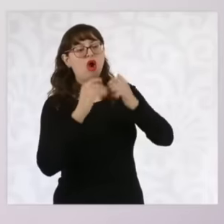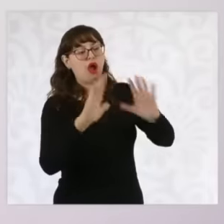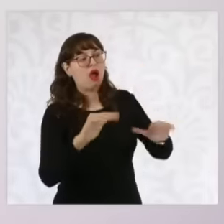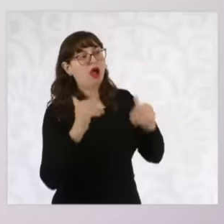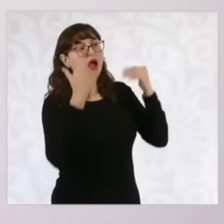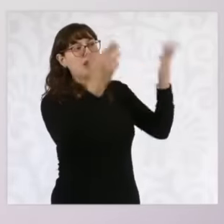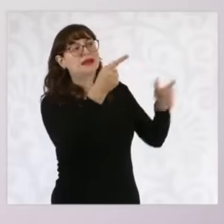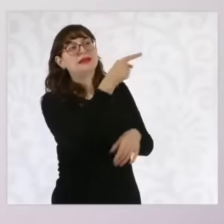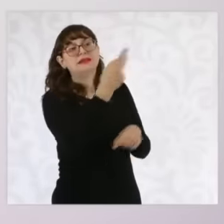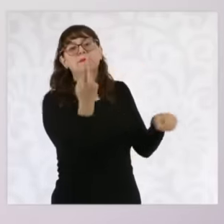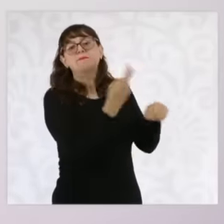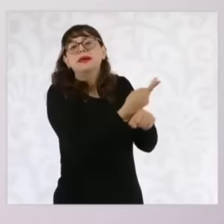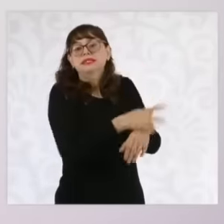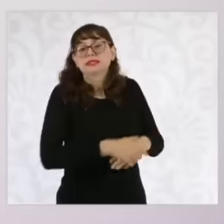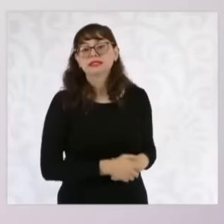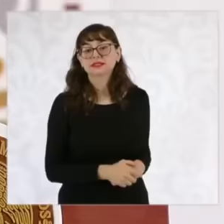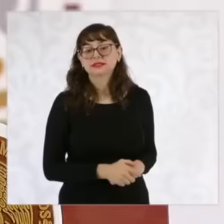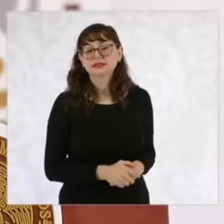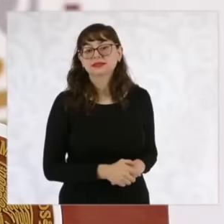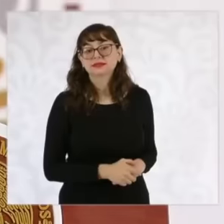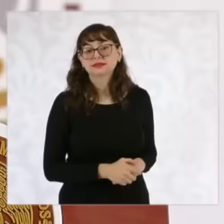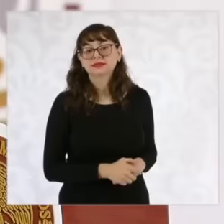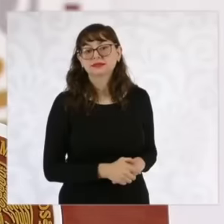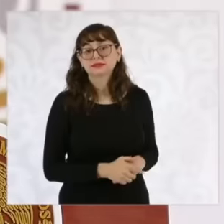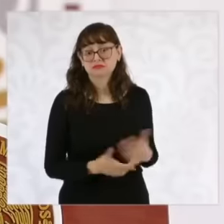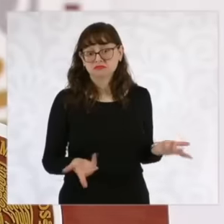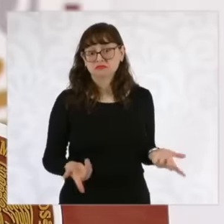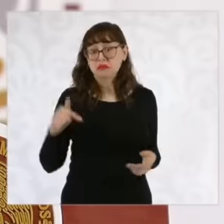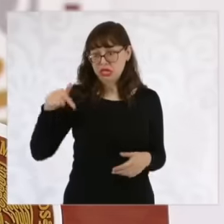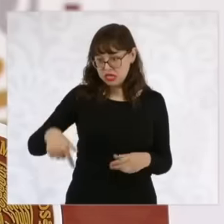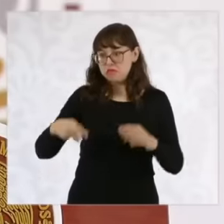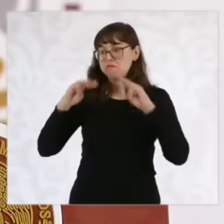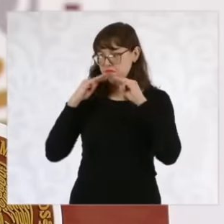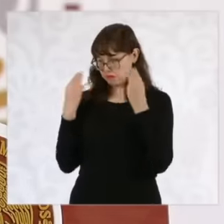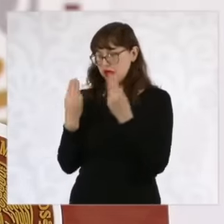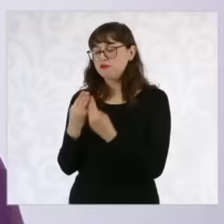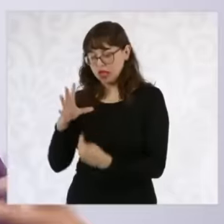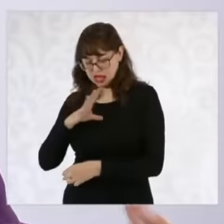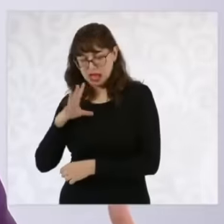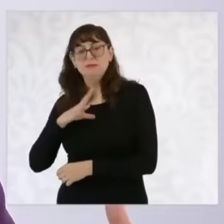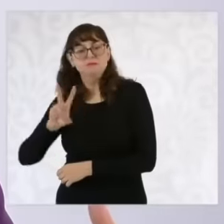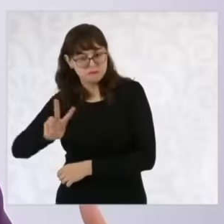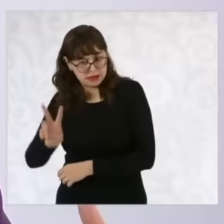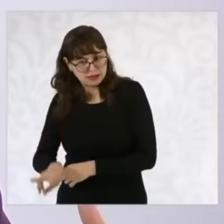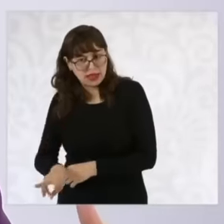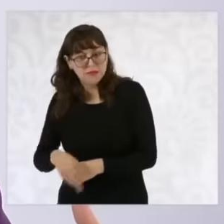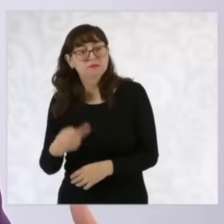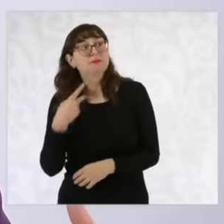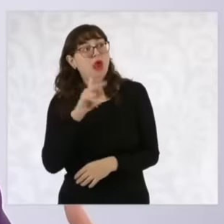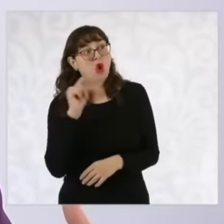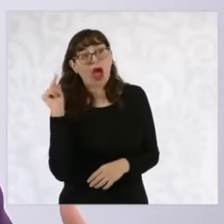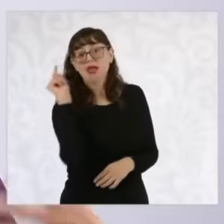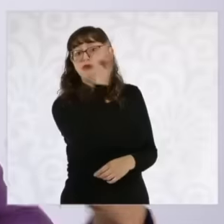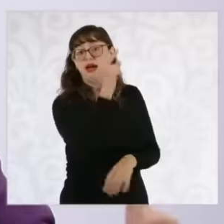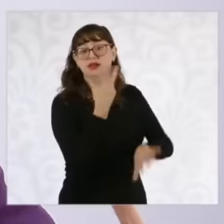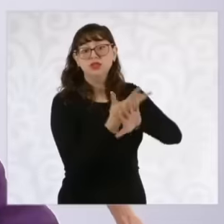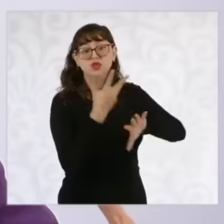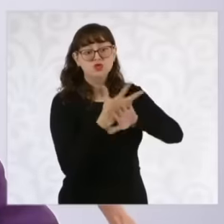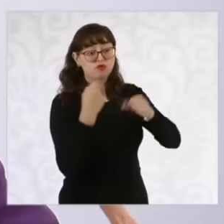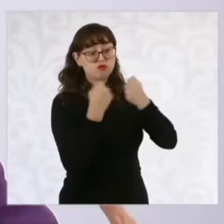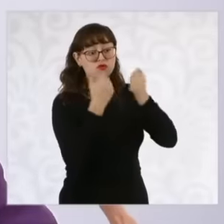organized crime there is a strategy But what happens on the other side of the border how is fentanyl sold